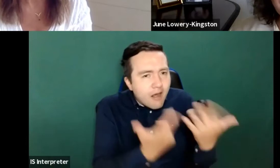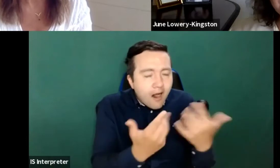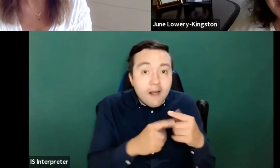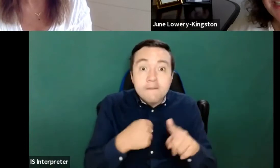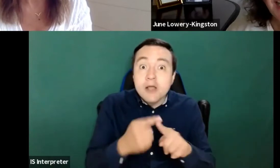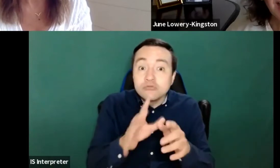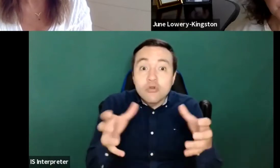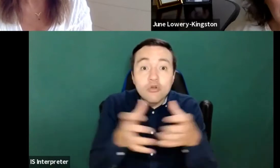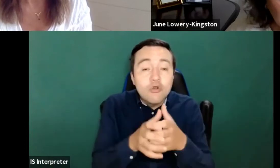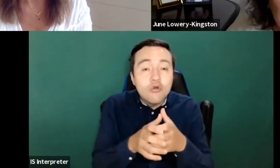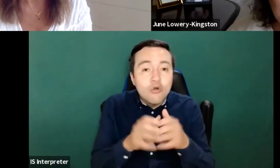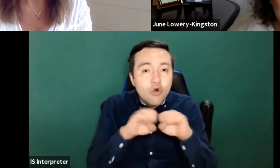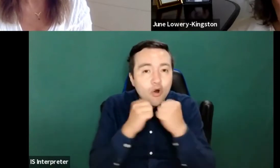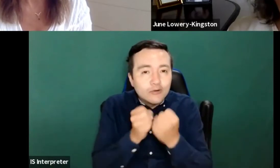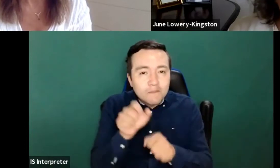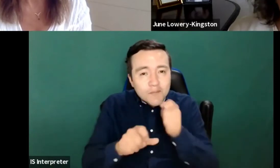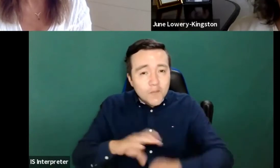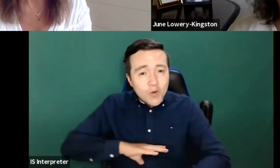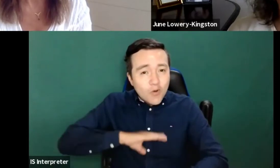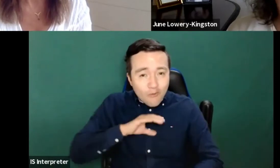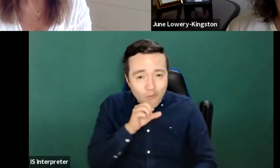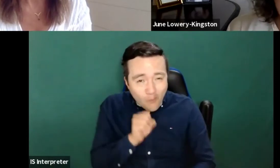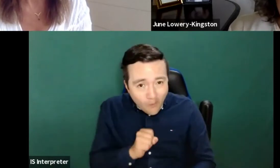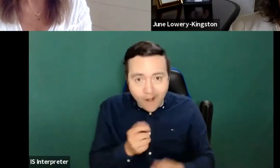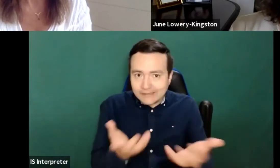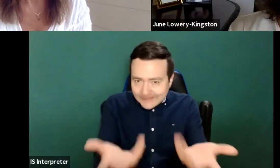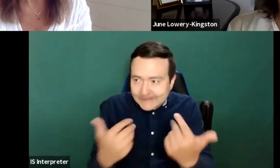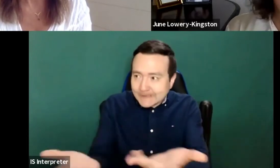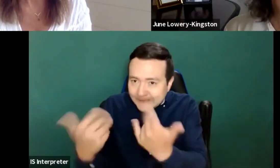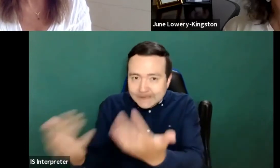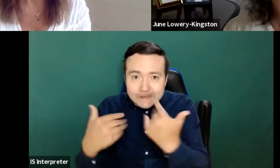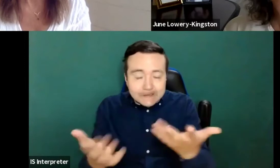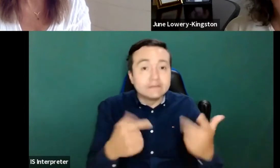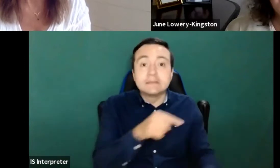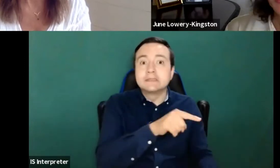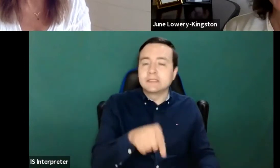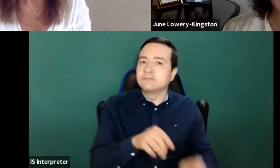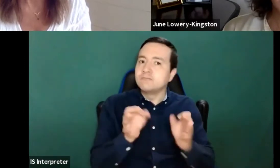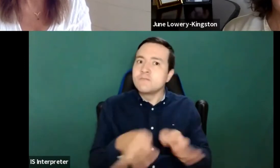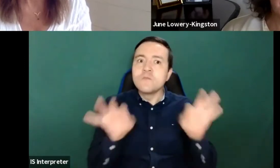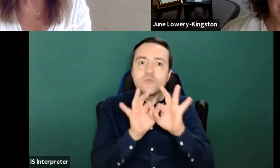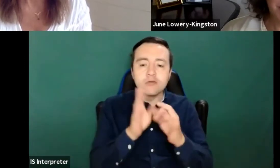Because, as we as we all know, preaching to the choir, accessibility is essential for some, but it's good for everyone.